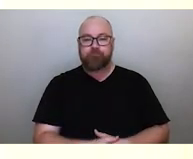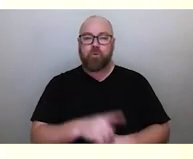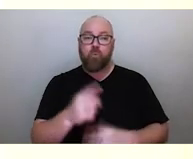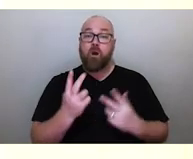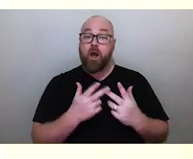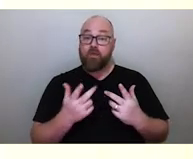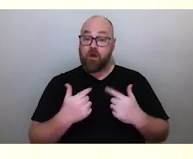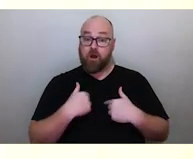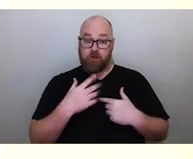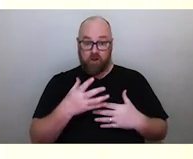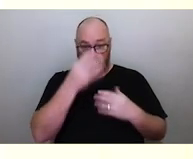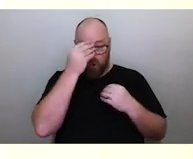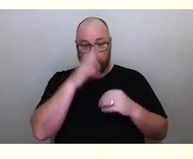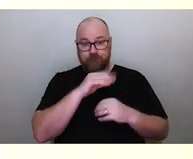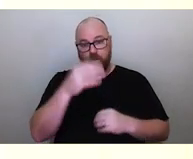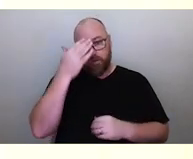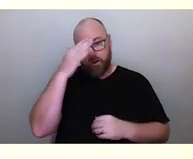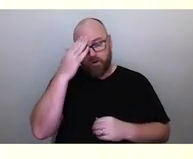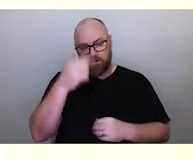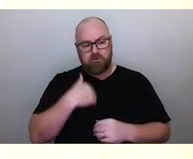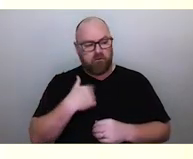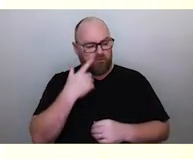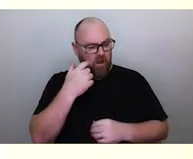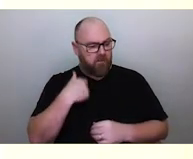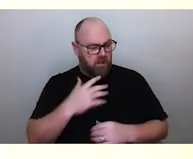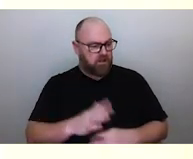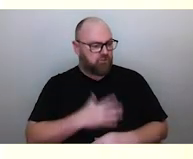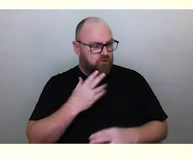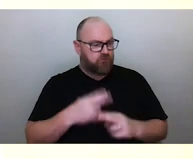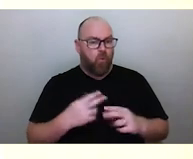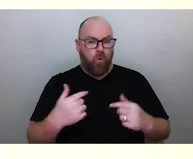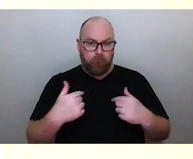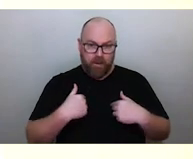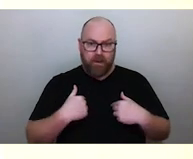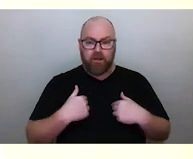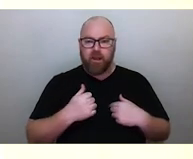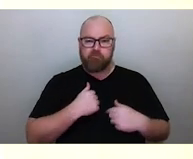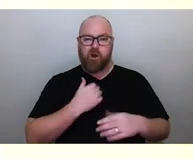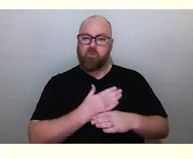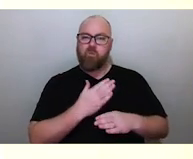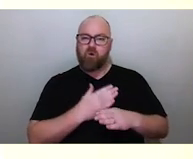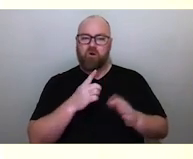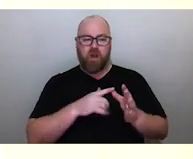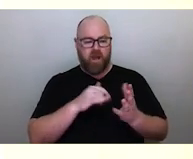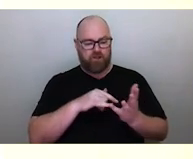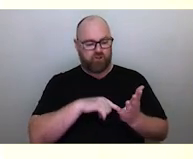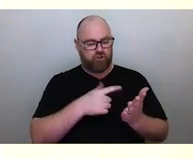that I found quite interesting for me as an astronomer and an astrophysicist. For an astronomer